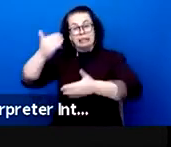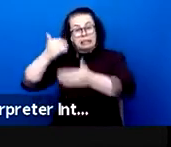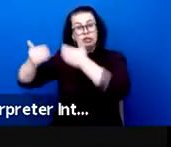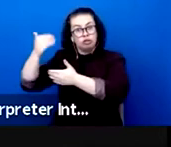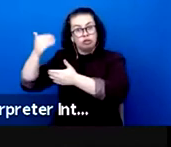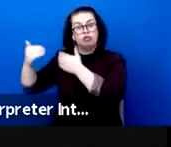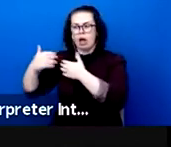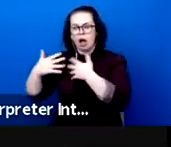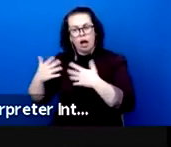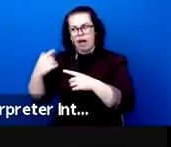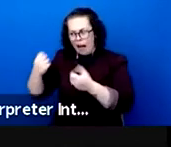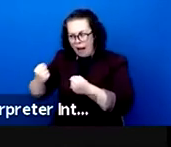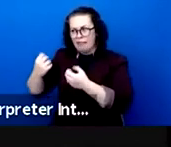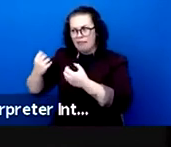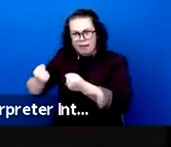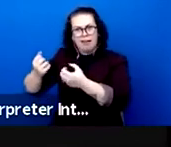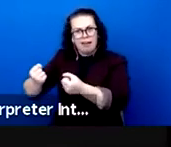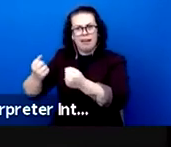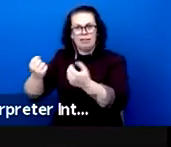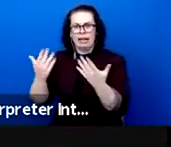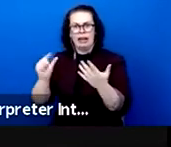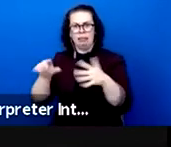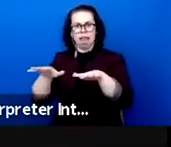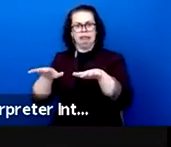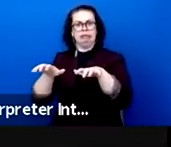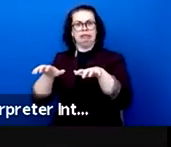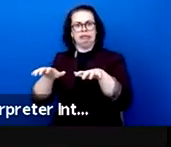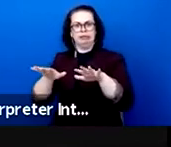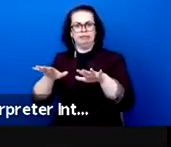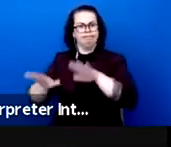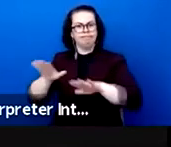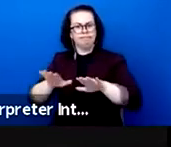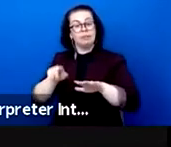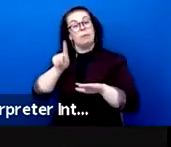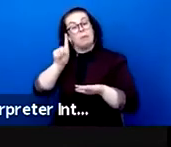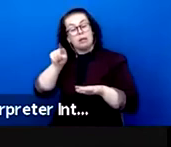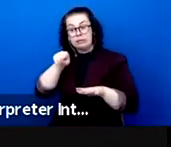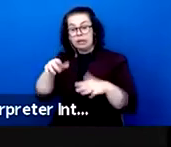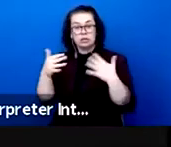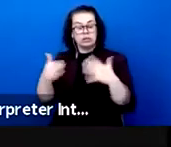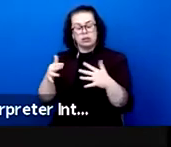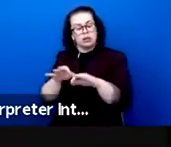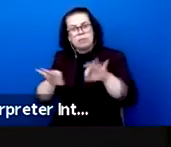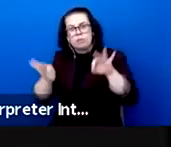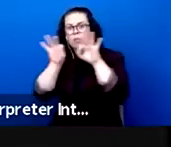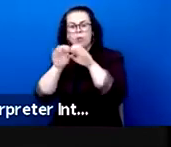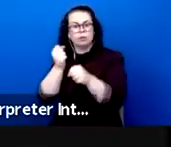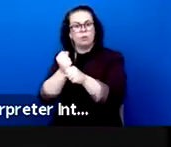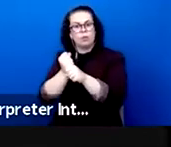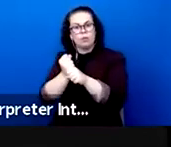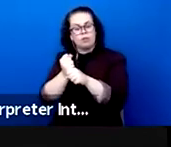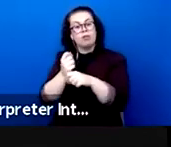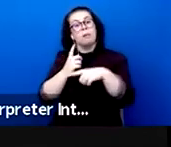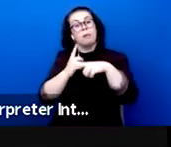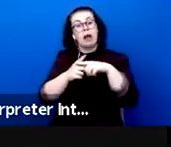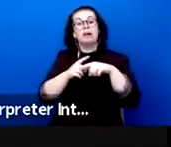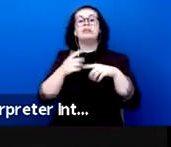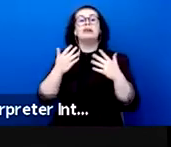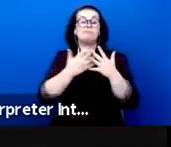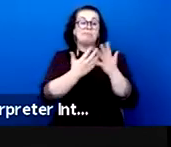one production in the others . A sector that is also characterized by sectoral differences. The